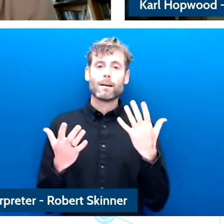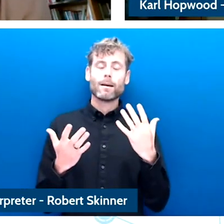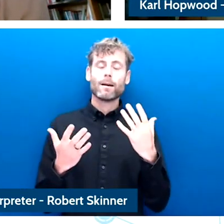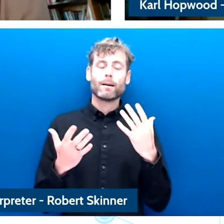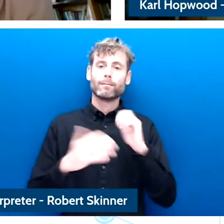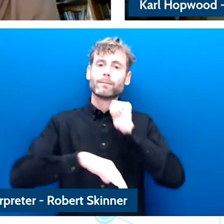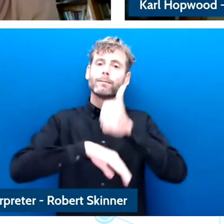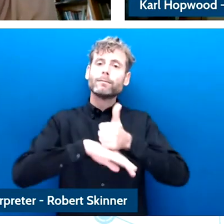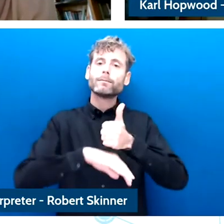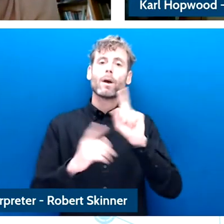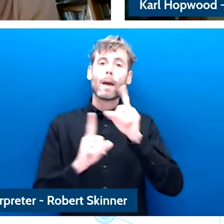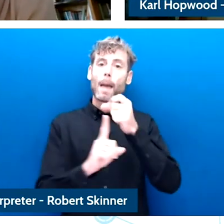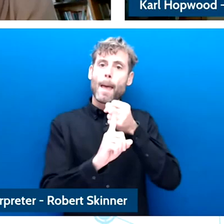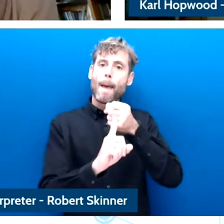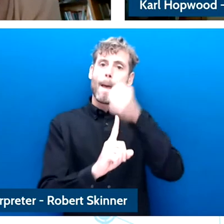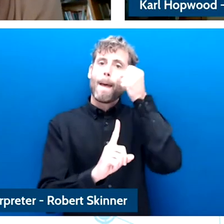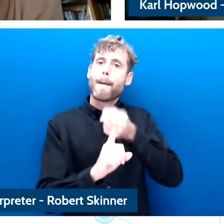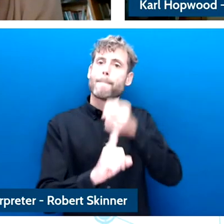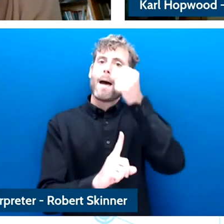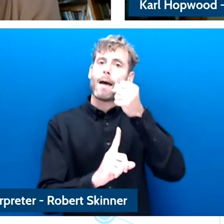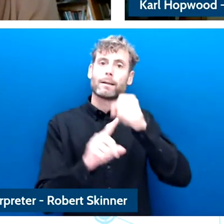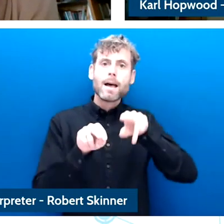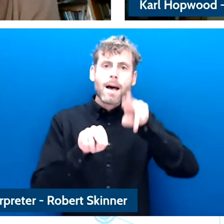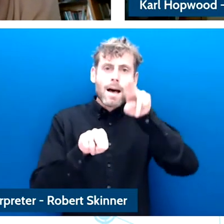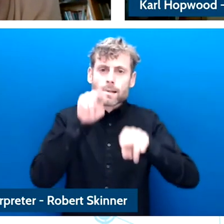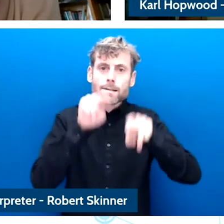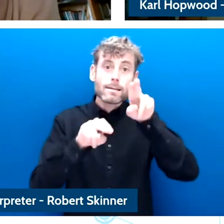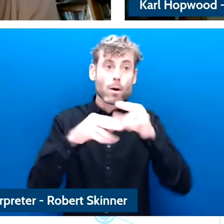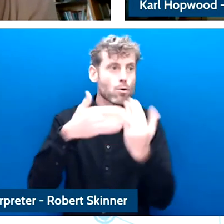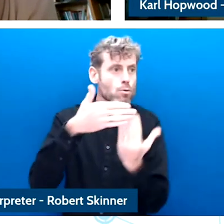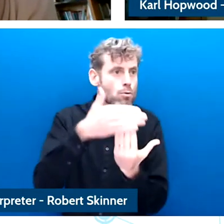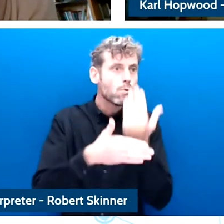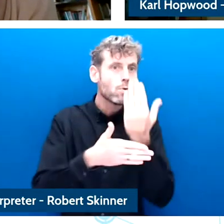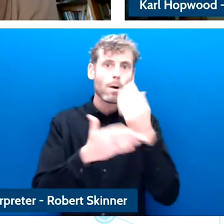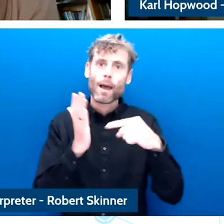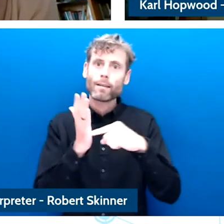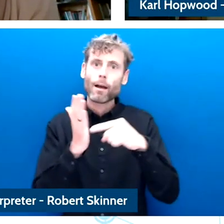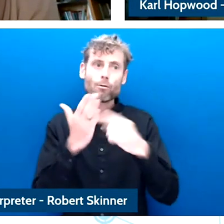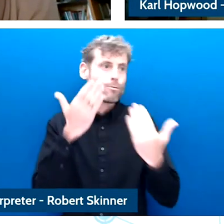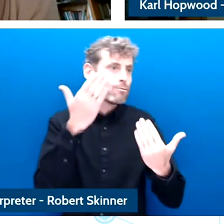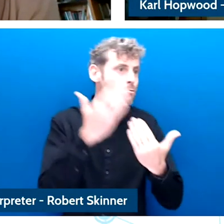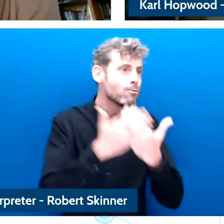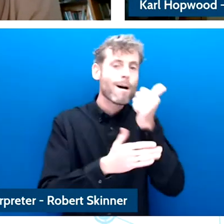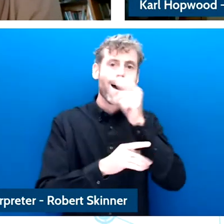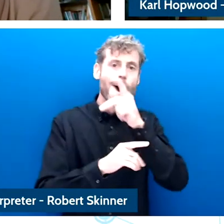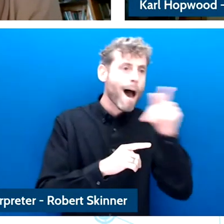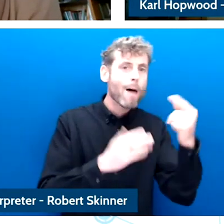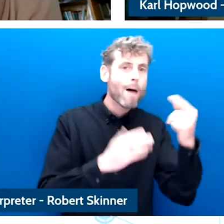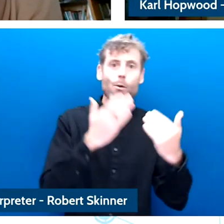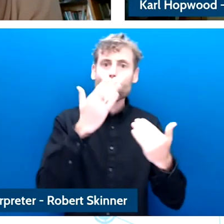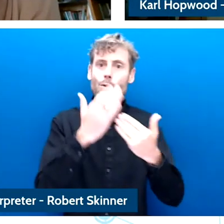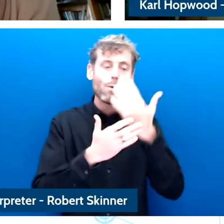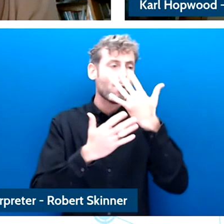Veronica she discussed it in her presentation, she looked back and tried